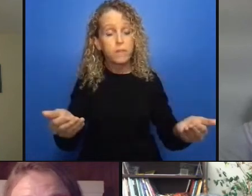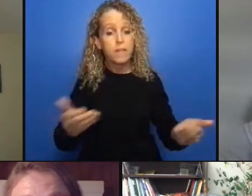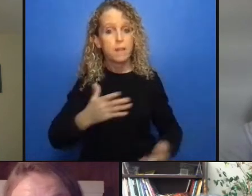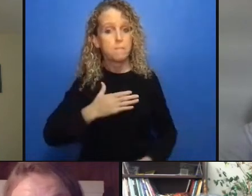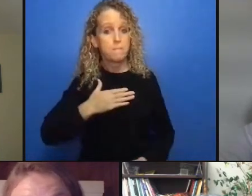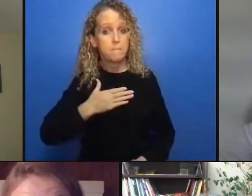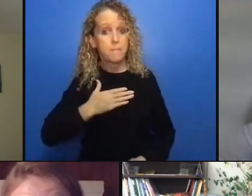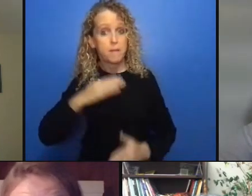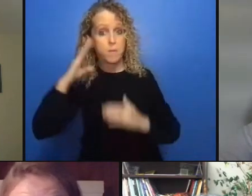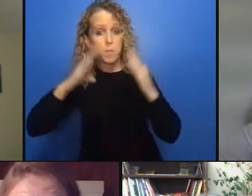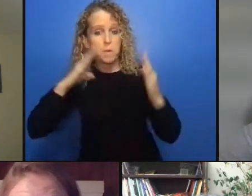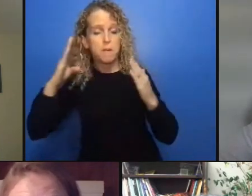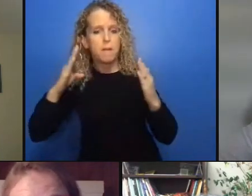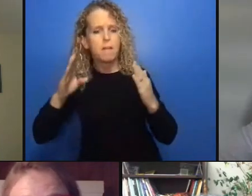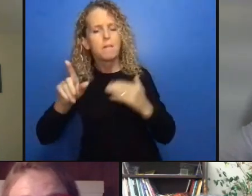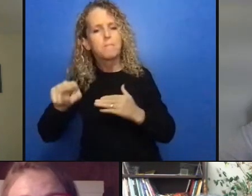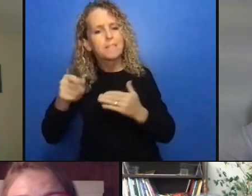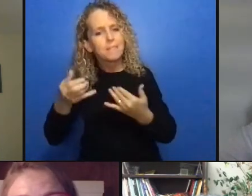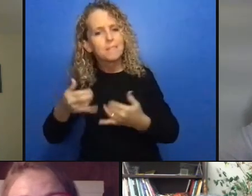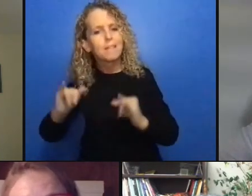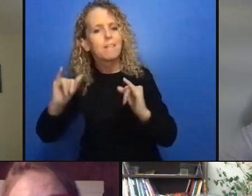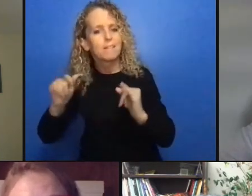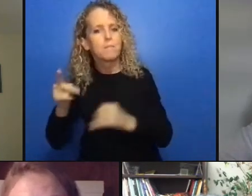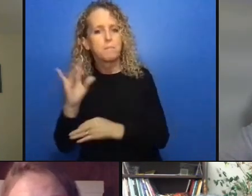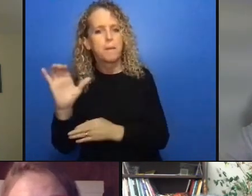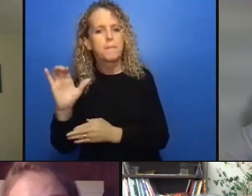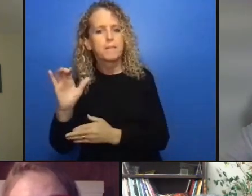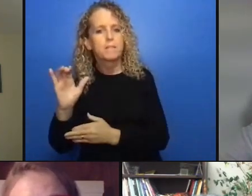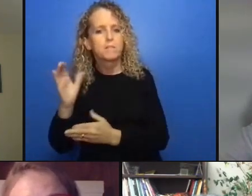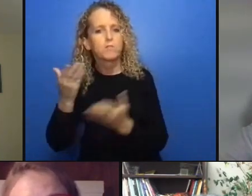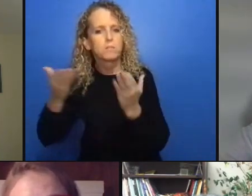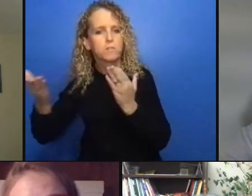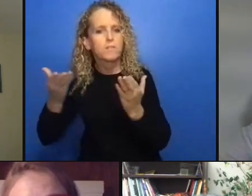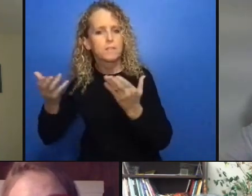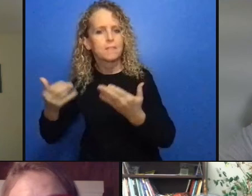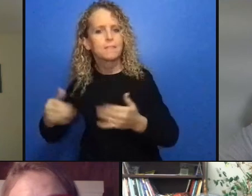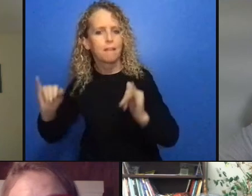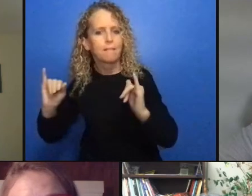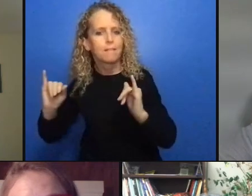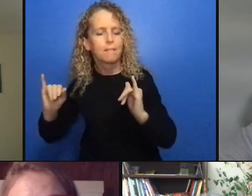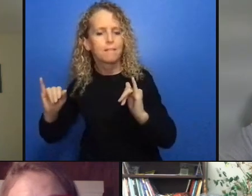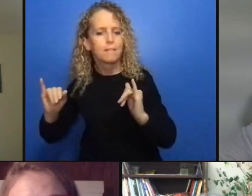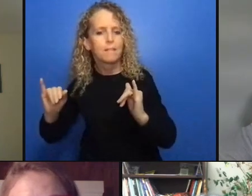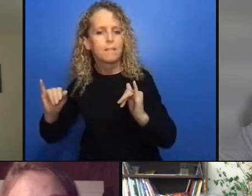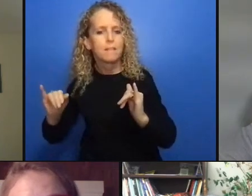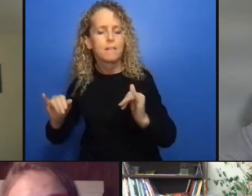read more about it fantastic oh that's great well and it gives me a chance to refer to a couple of